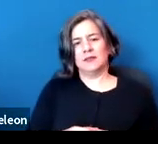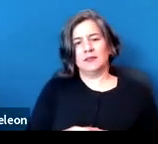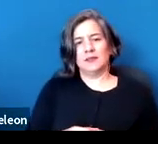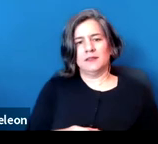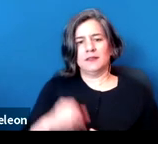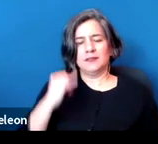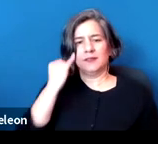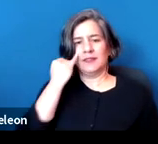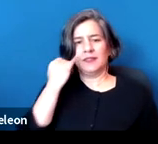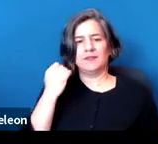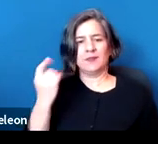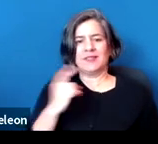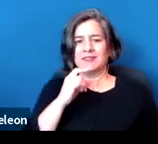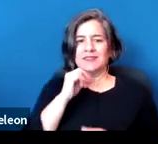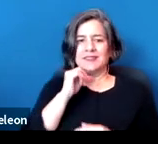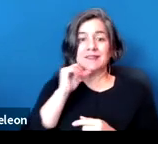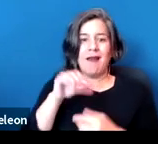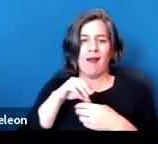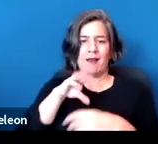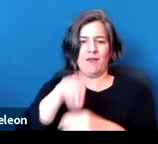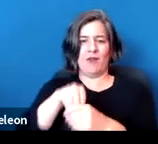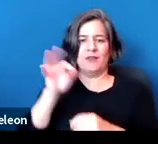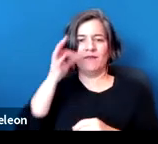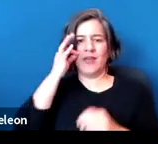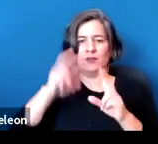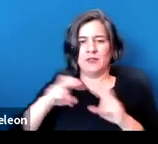that the state protections are different or more protective.